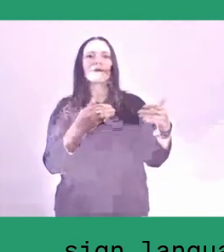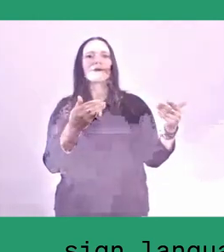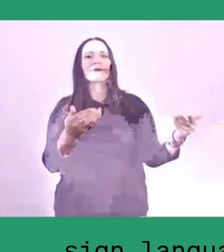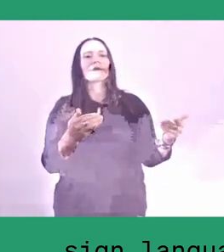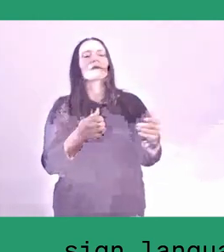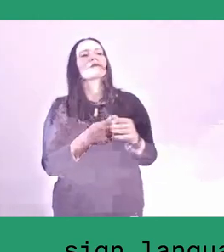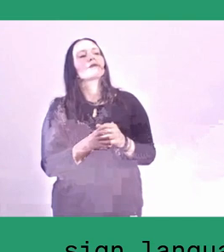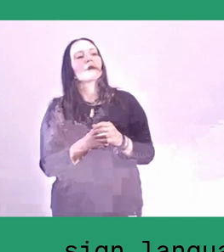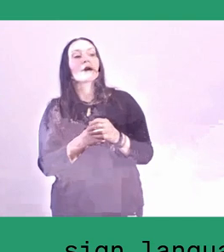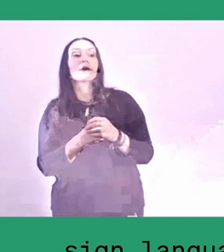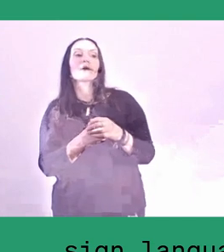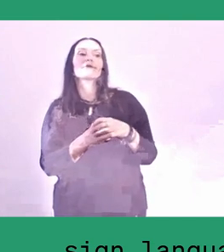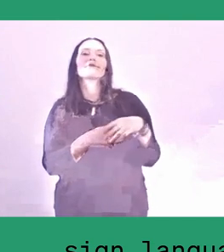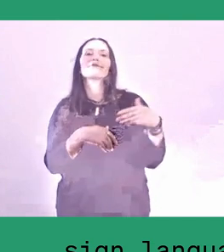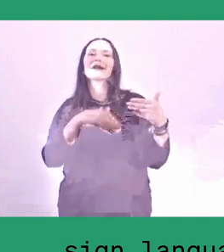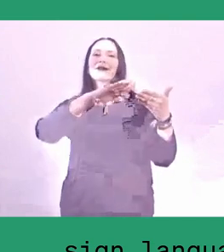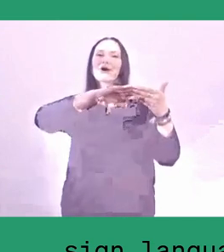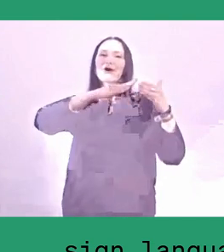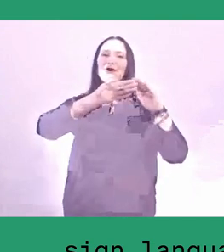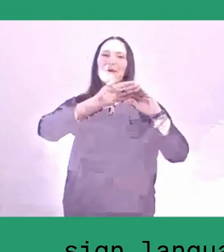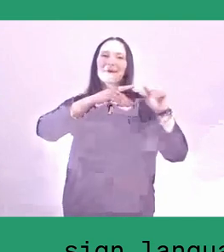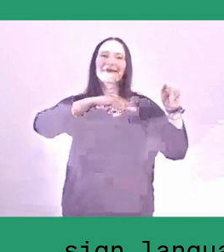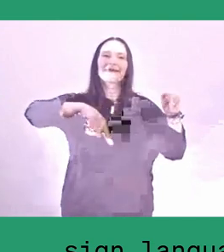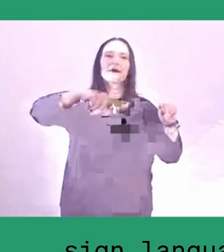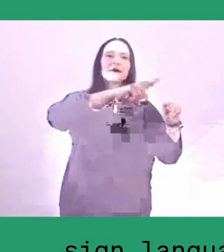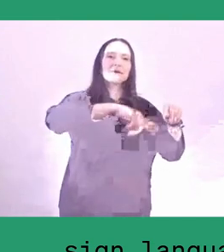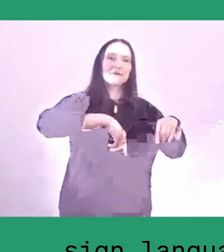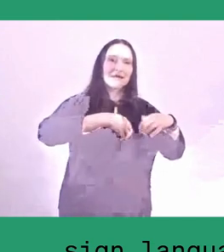some of the initiators of urban farming are women.